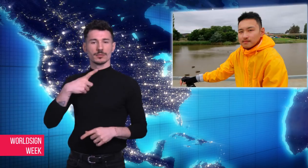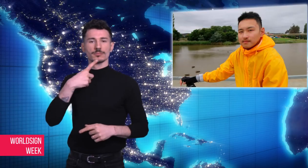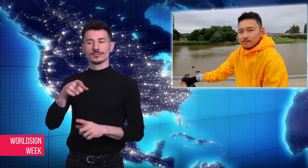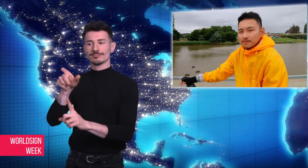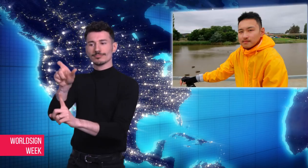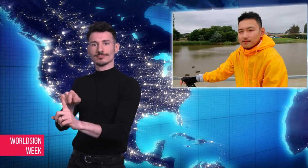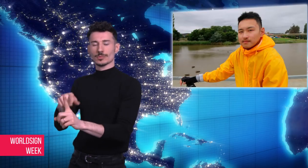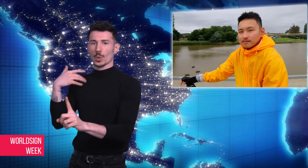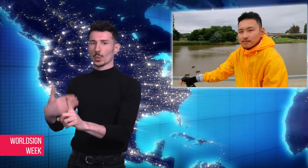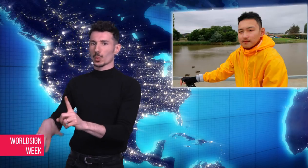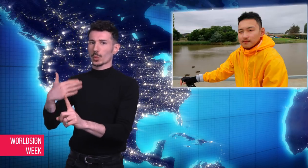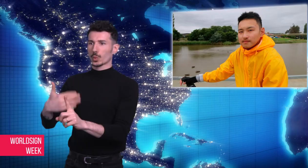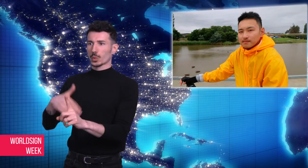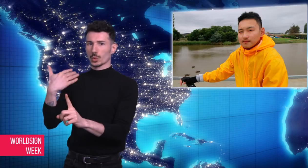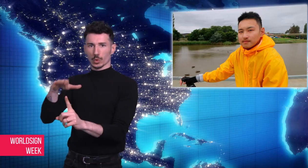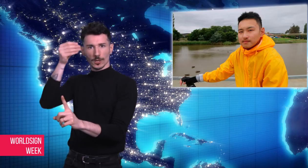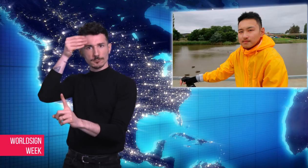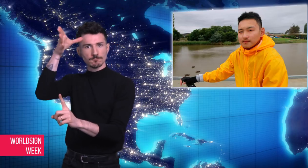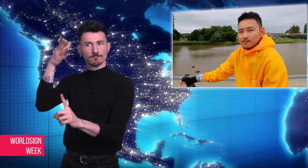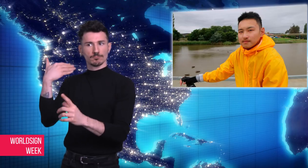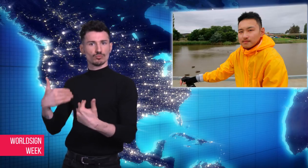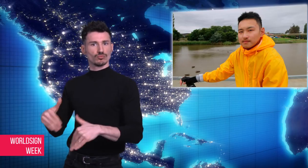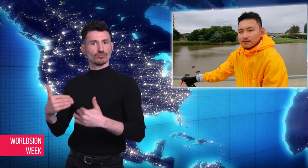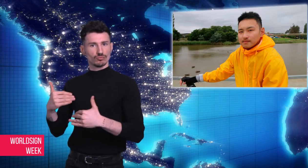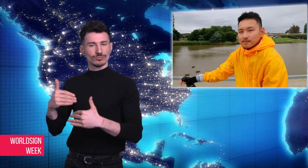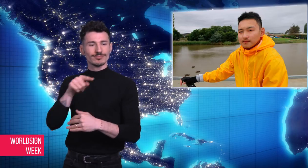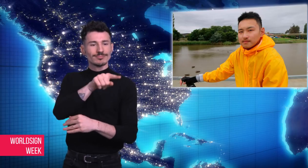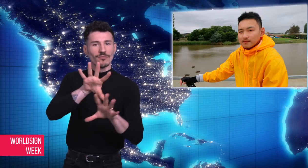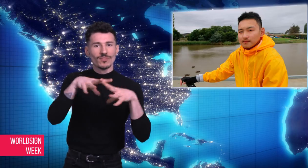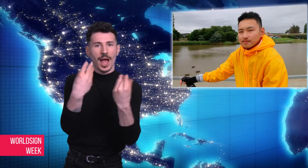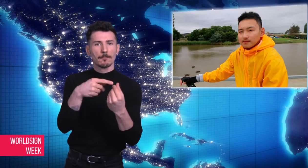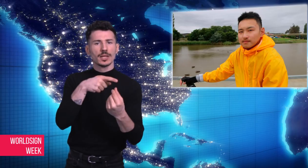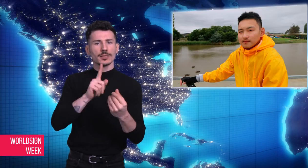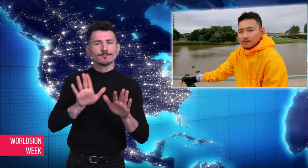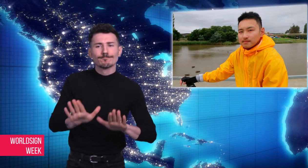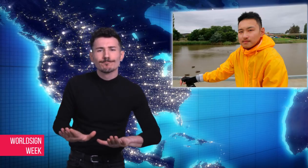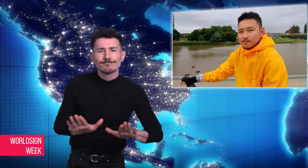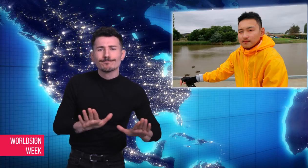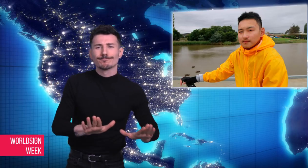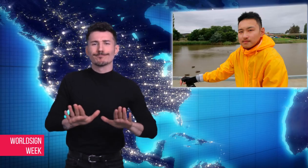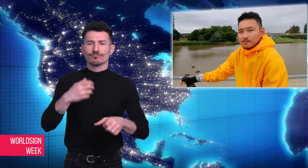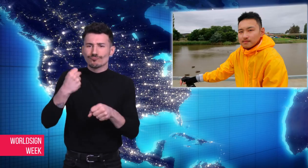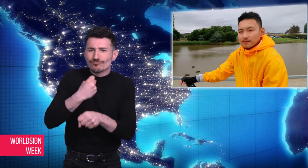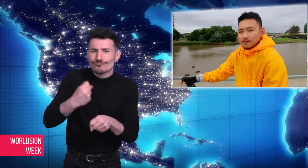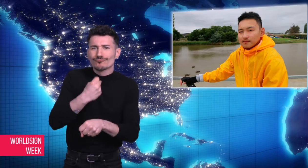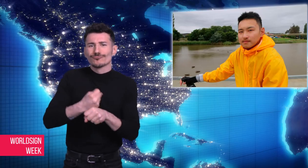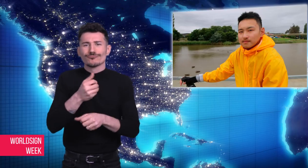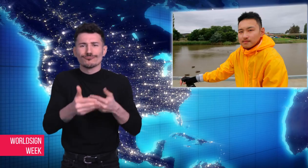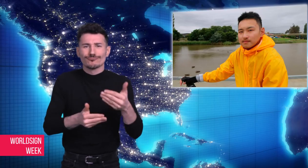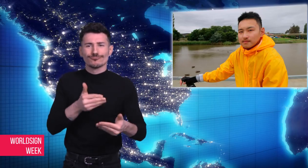family is very humble and hard- working people. When the